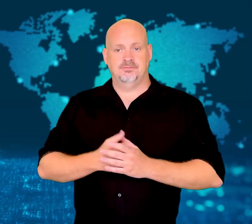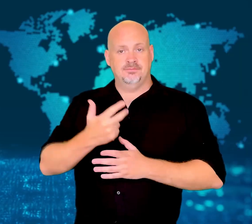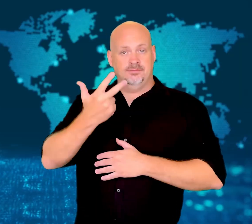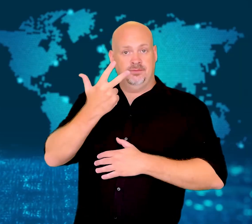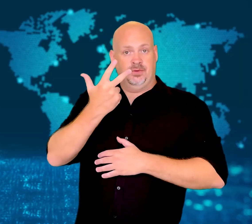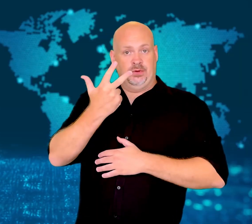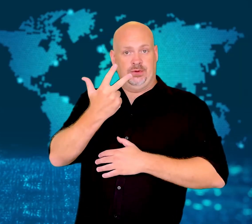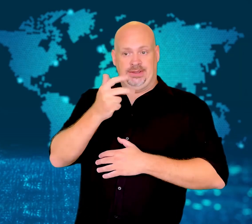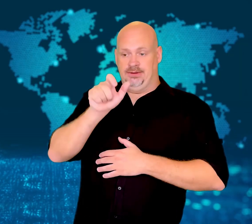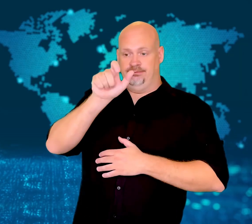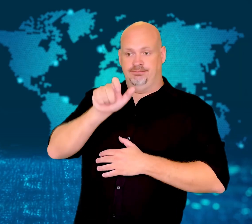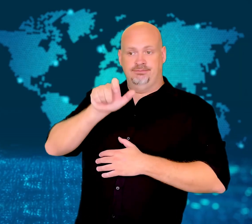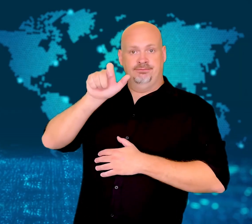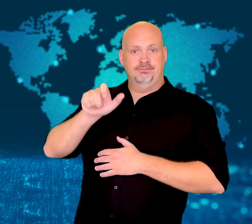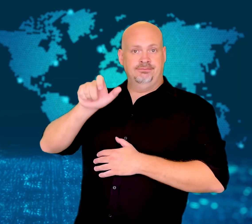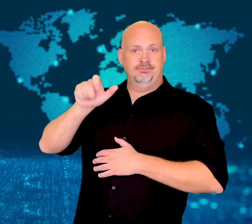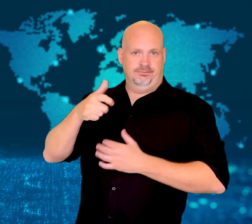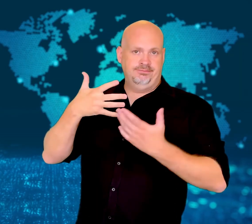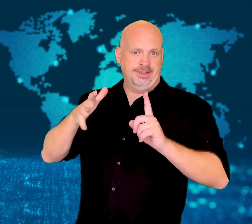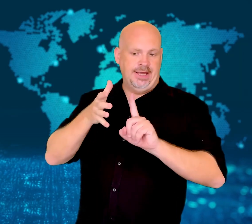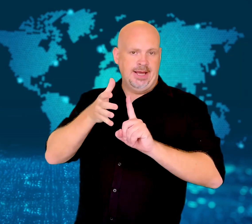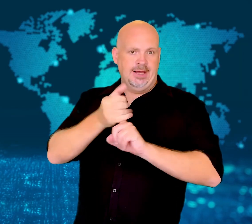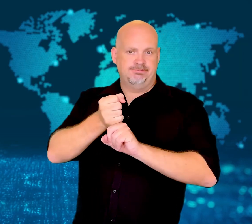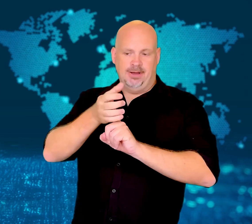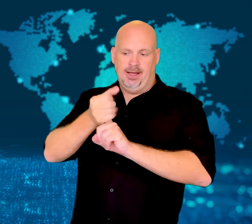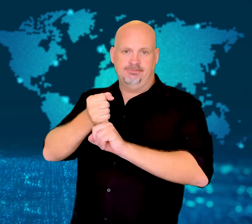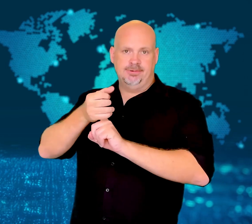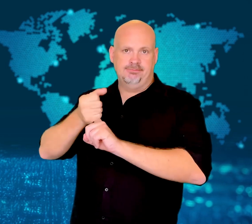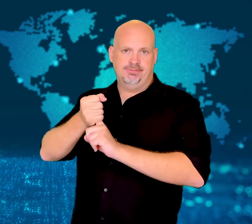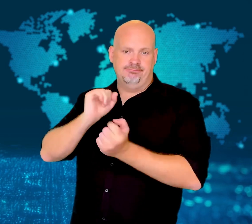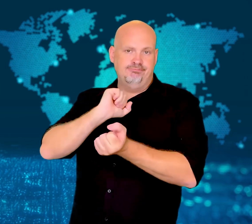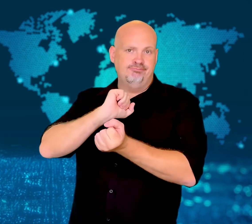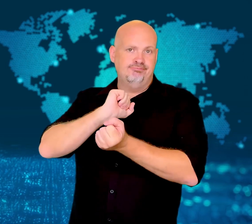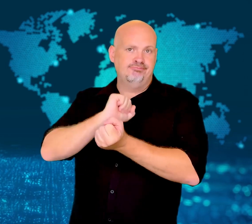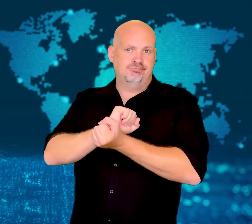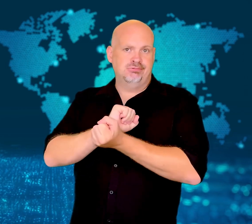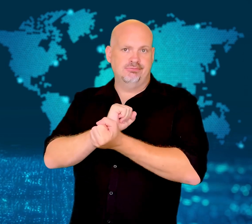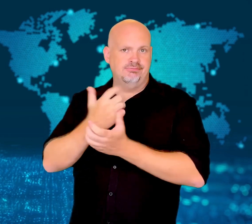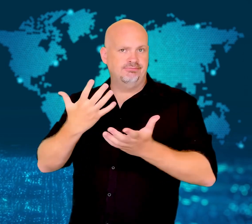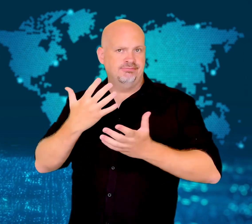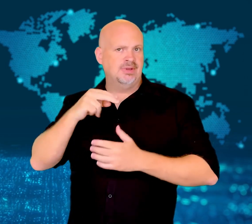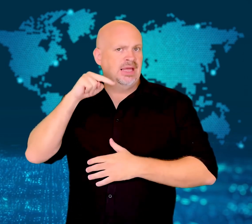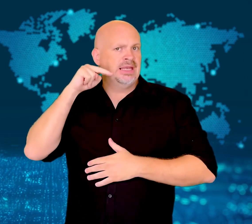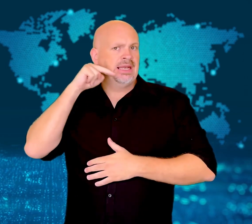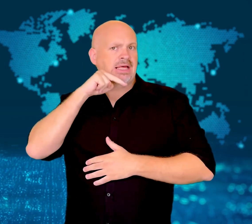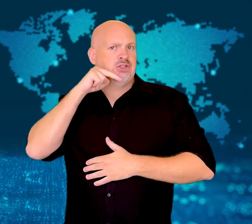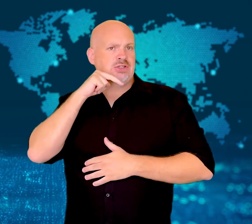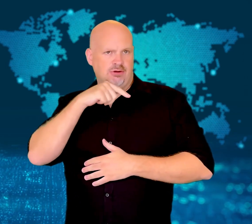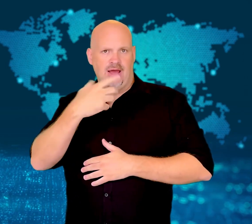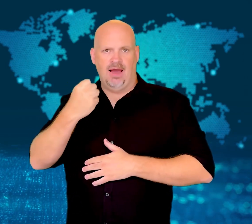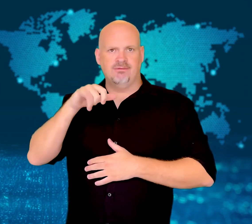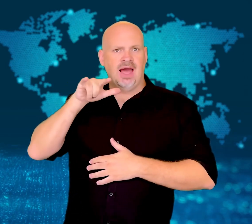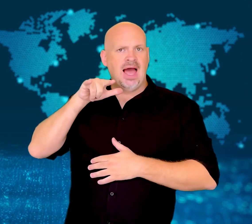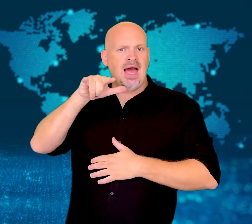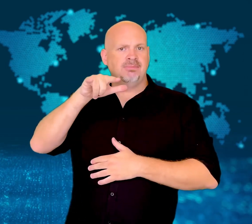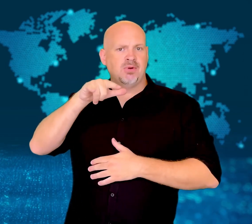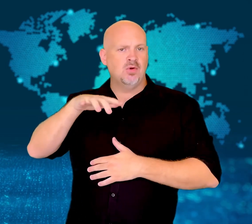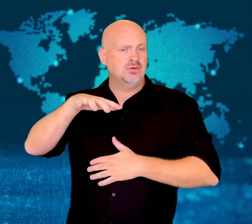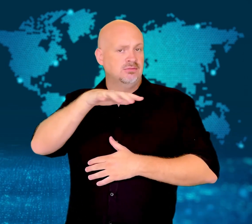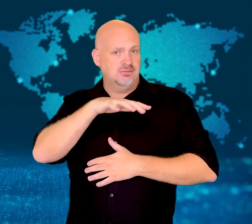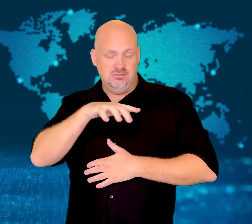[GAVIN]: Three suspects have been arrested at an airport in Nigeria